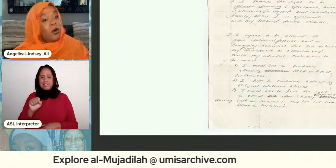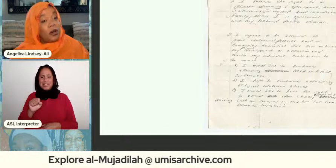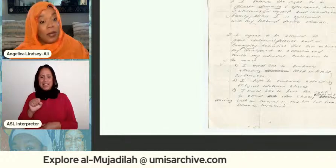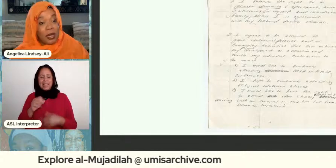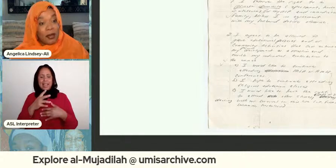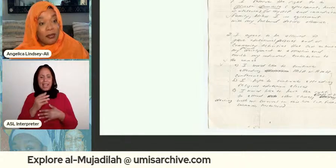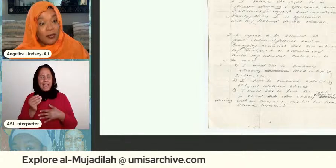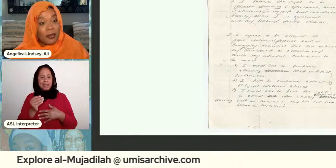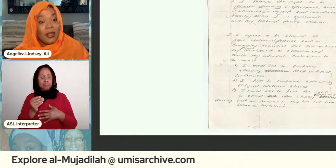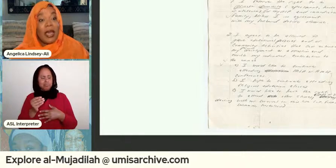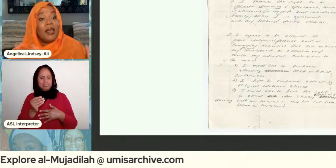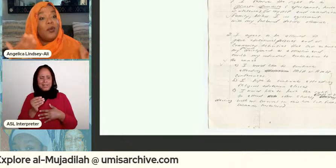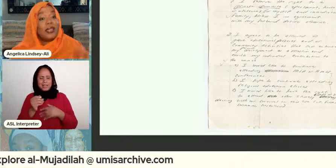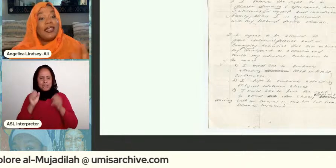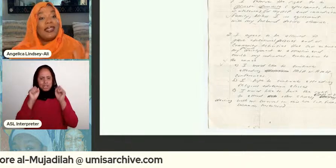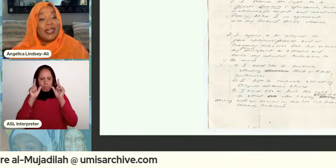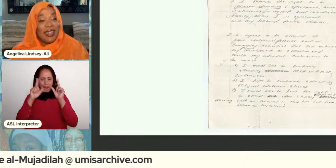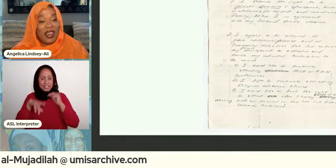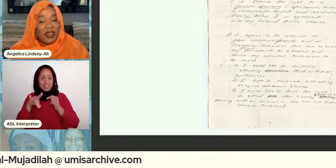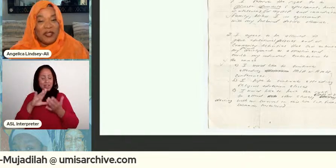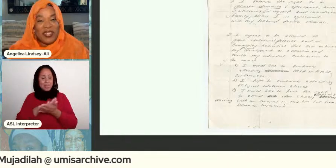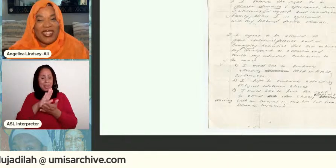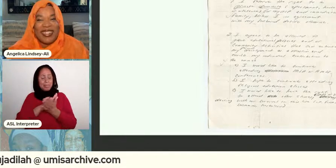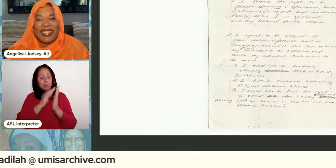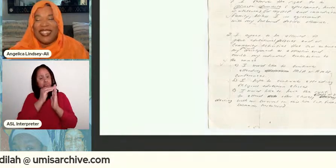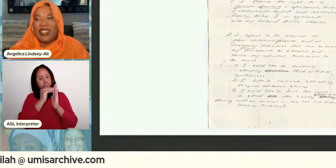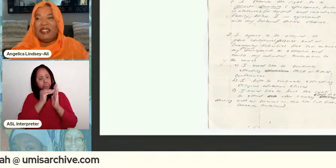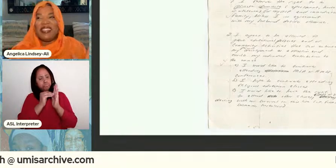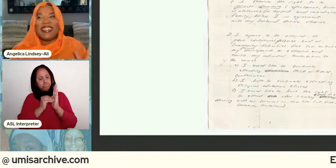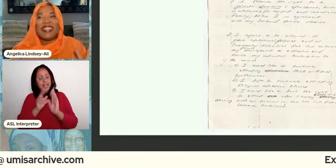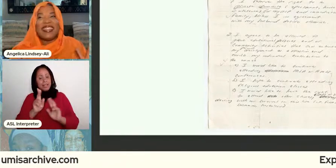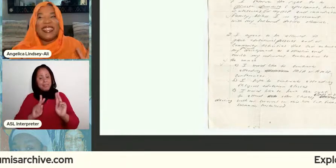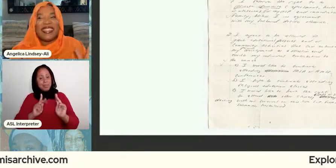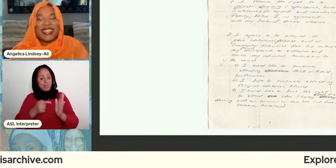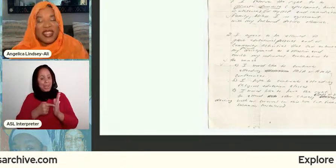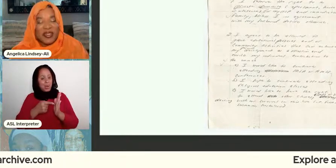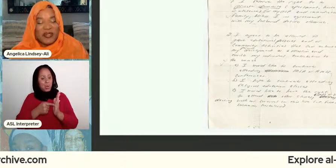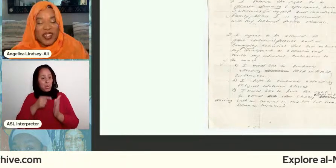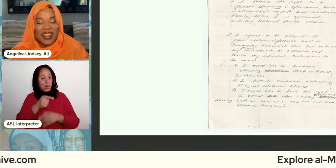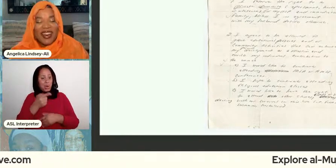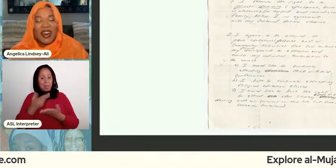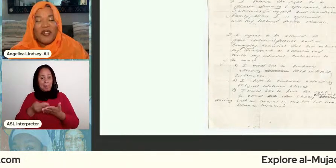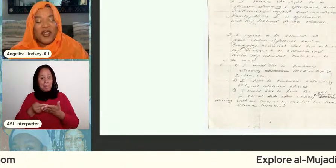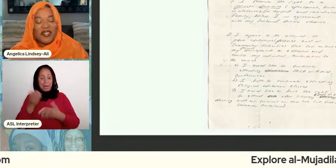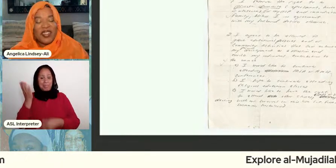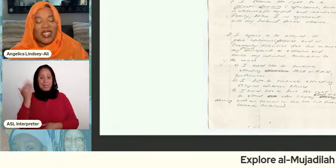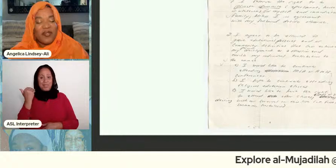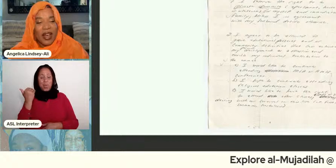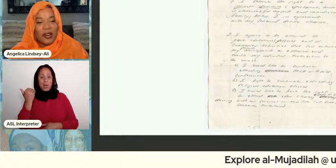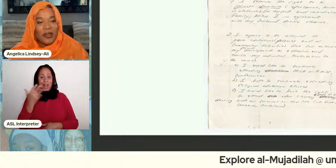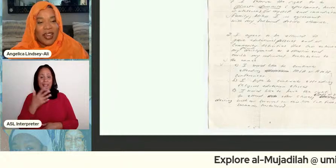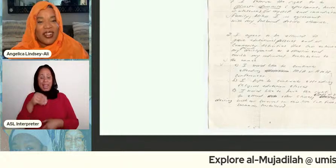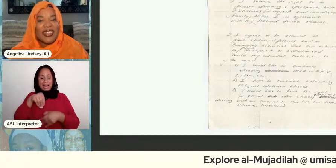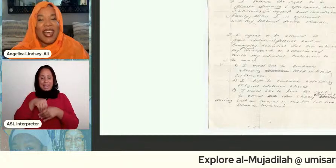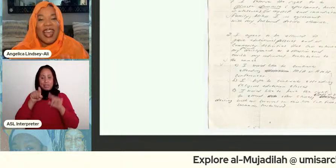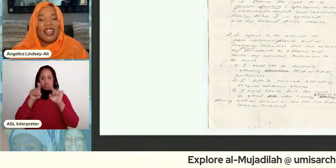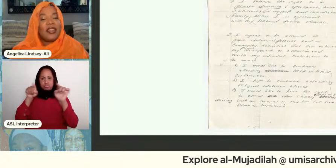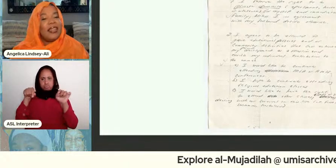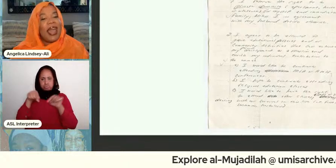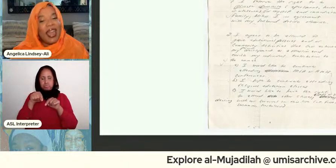owe her money and it was in the sleeve it was in the sleeve of one of these vinyl records and the